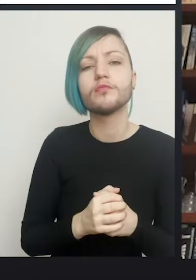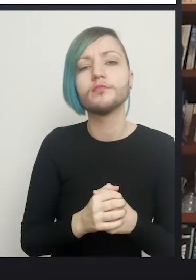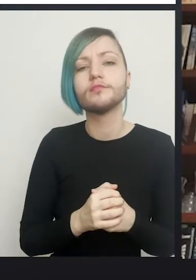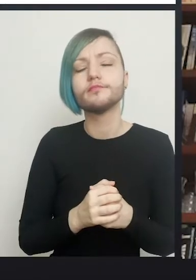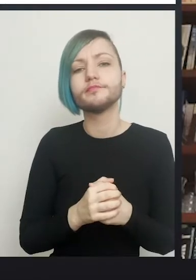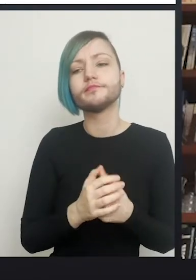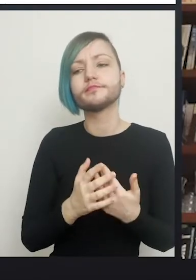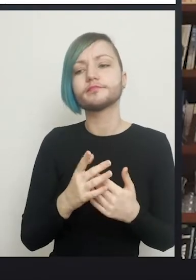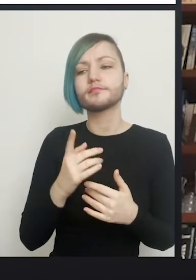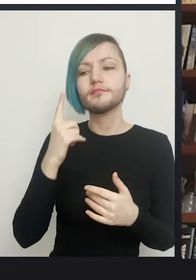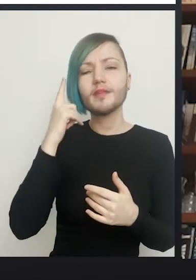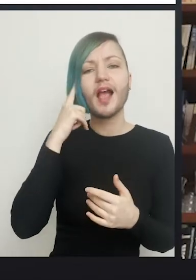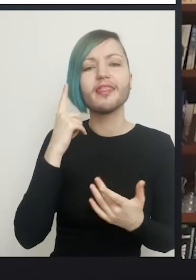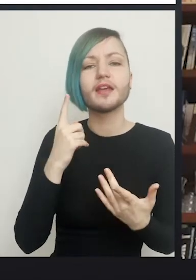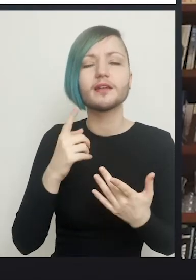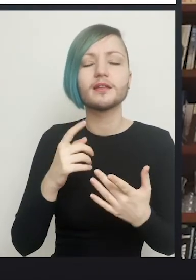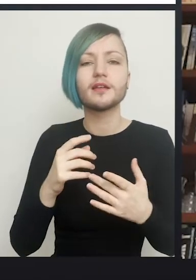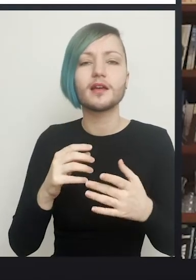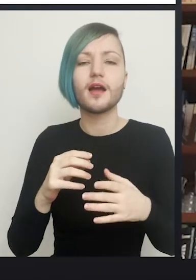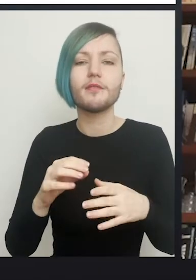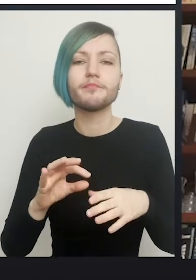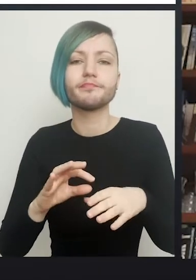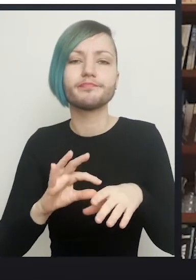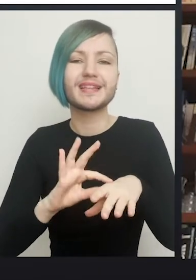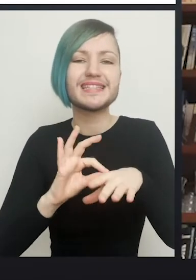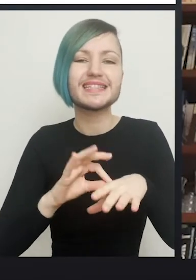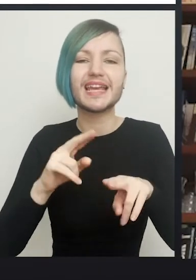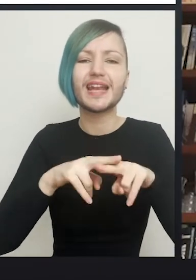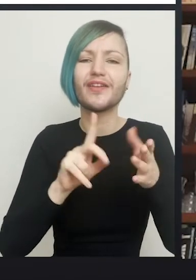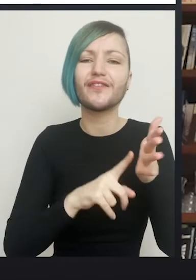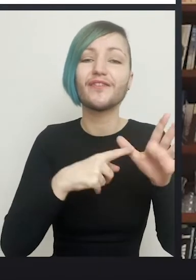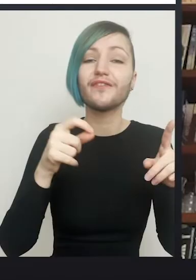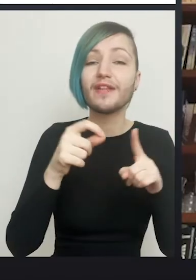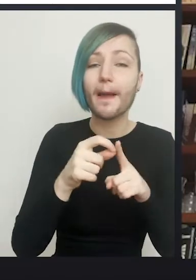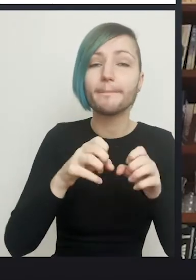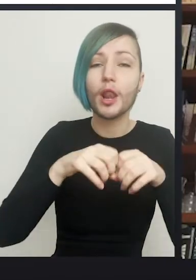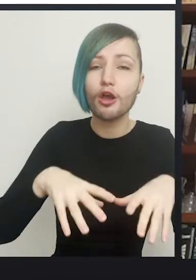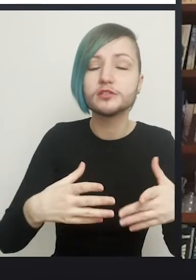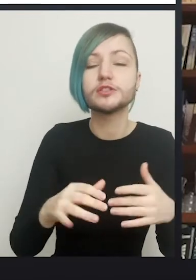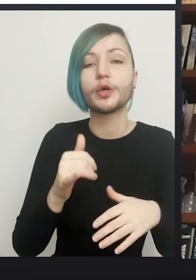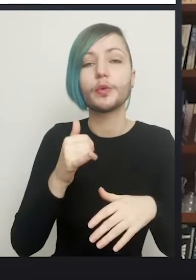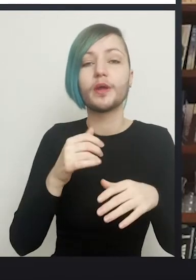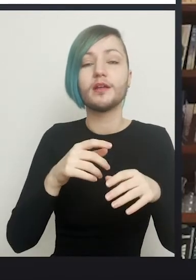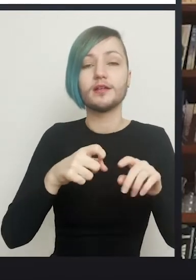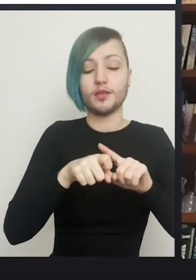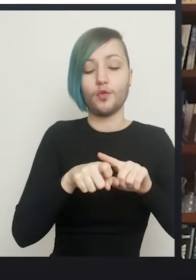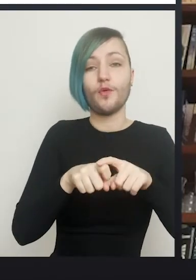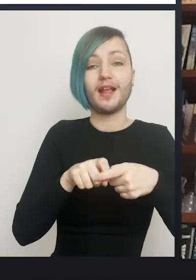suppose it's things like loss of skin flaps. The clitoral tissue is on a very long pedicle, it's